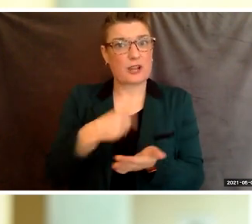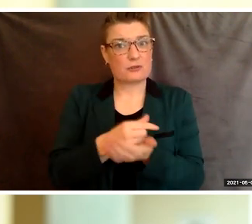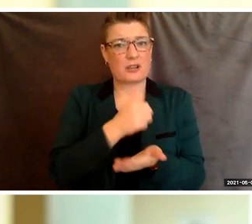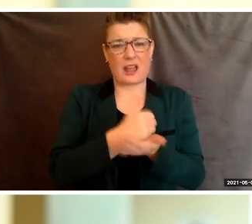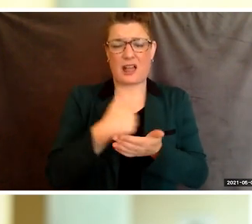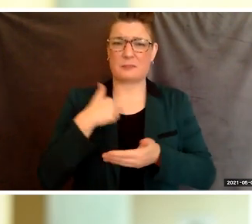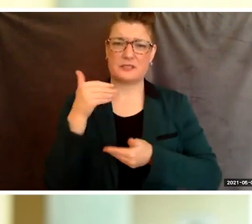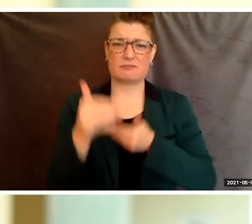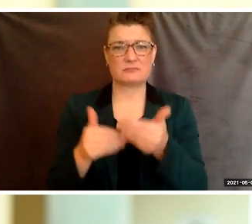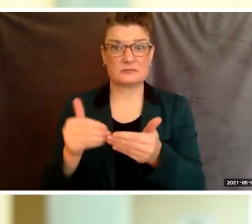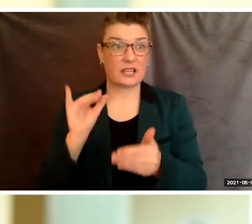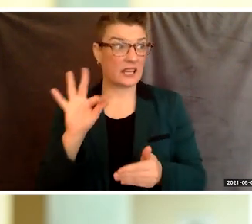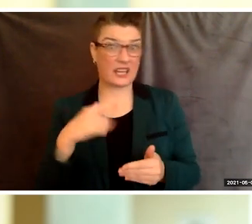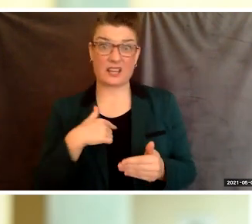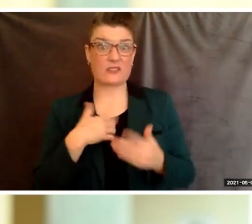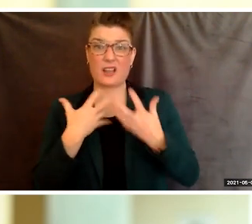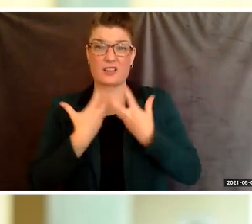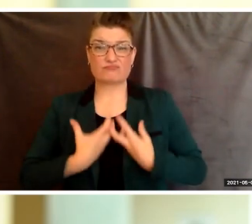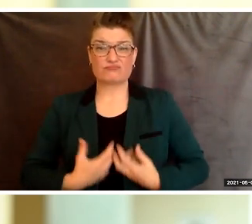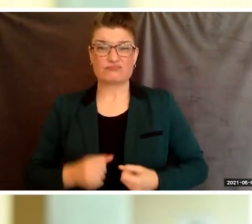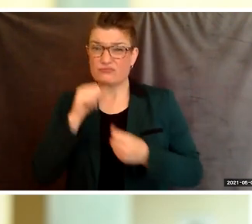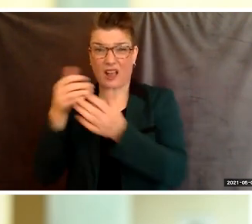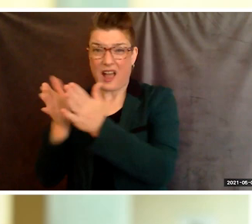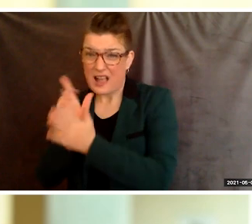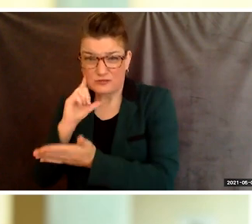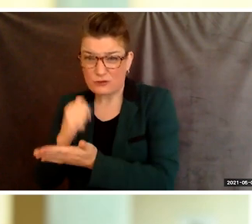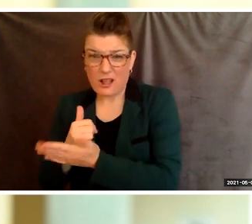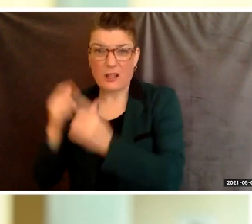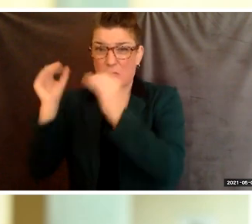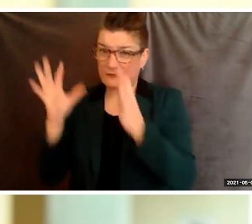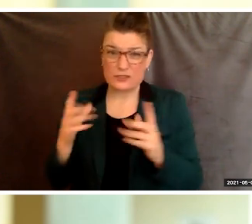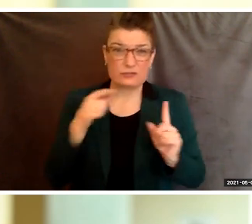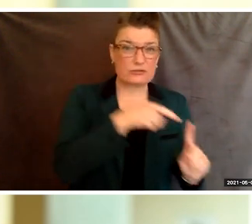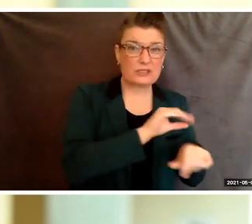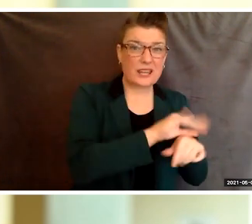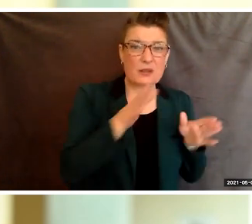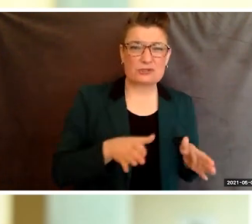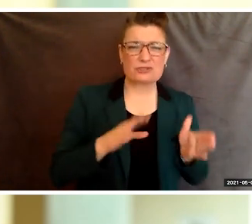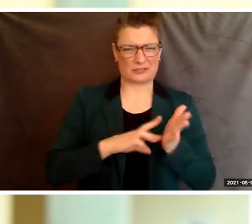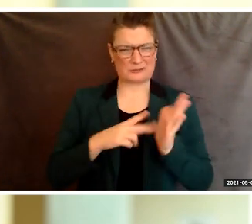If I had not asked my professors and Denise Jones for help I would not be standing here today.